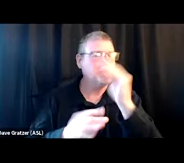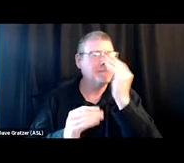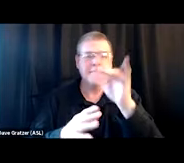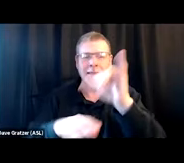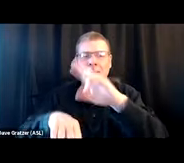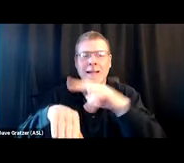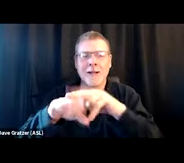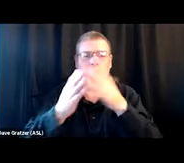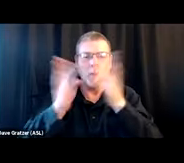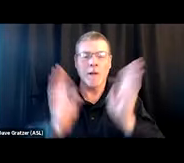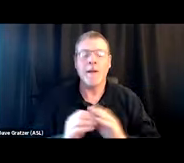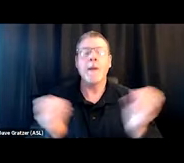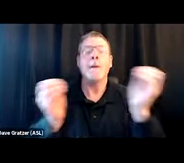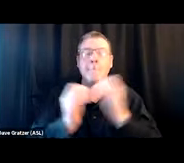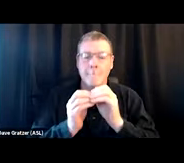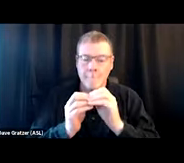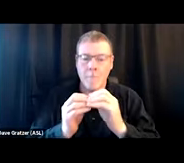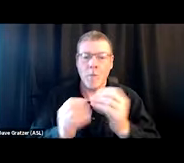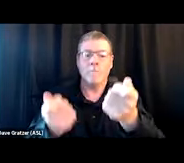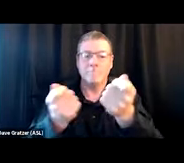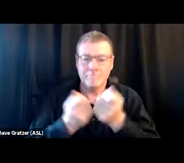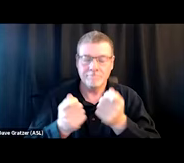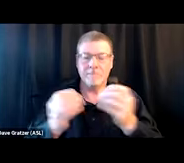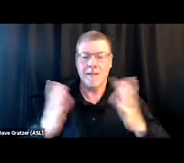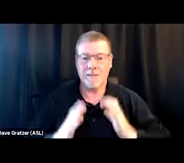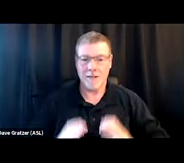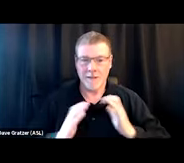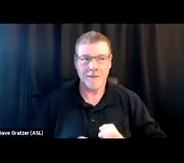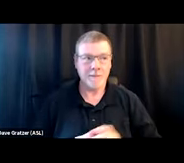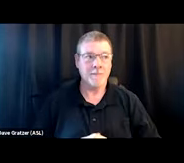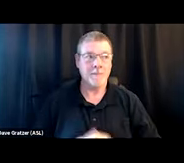Greater engagement of existing clients, new people coming in,